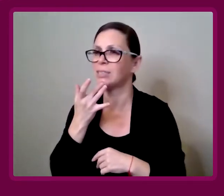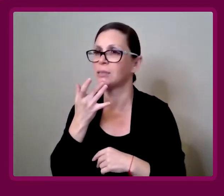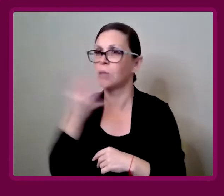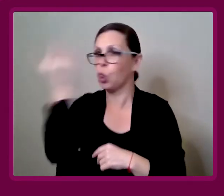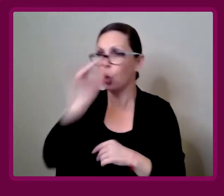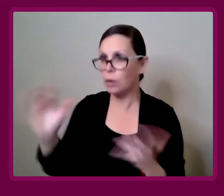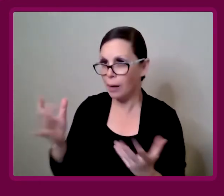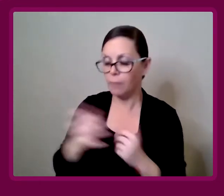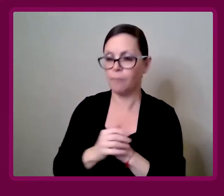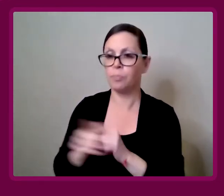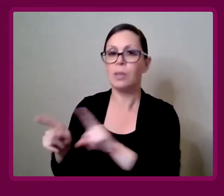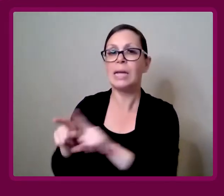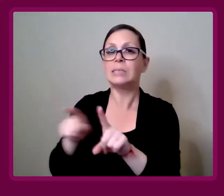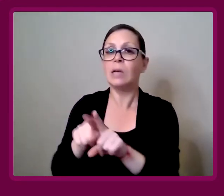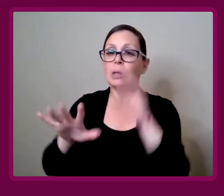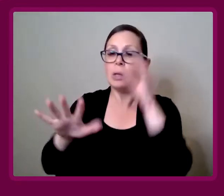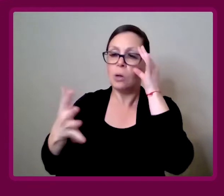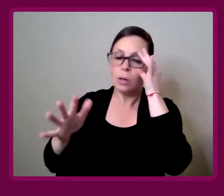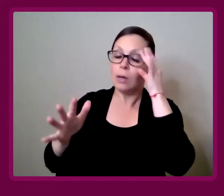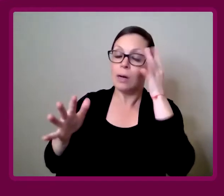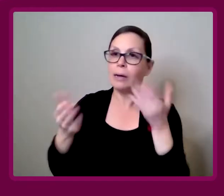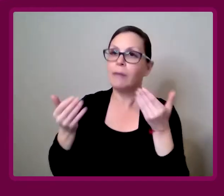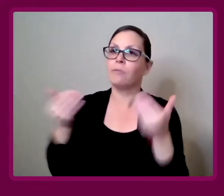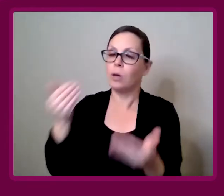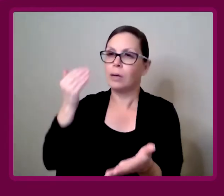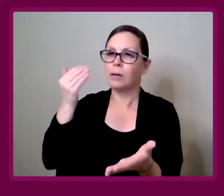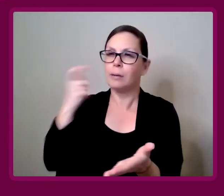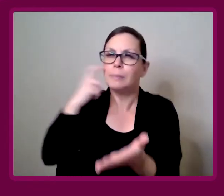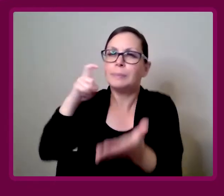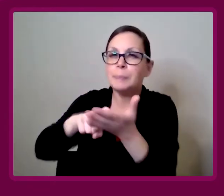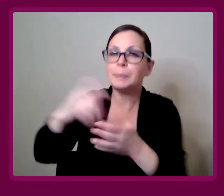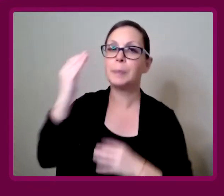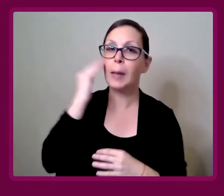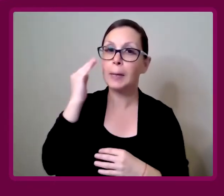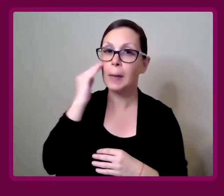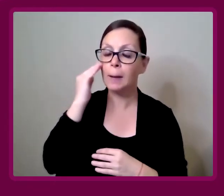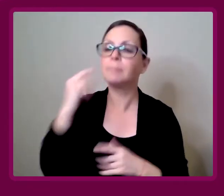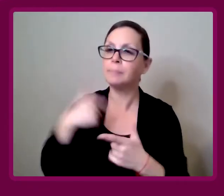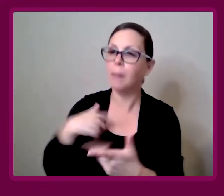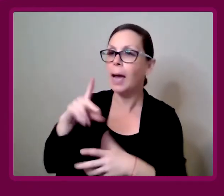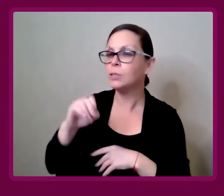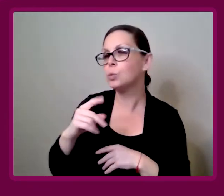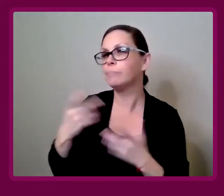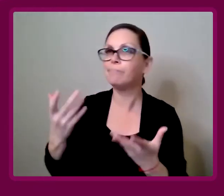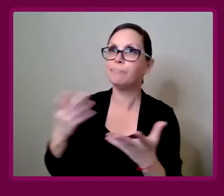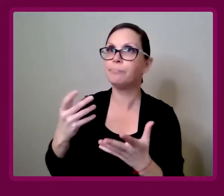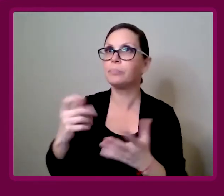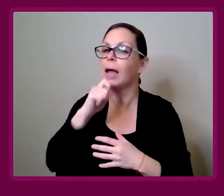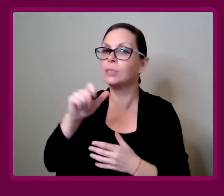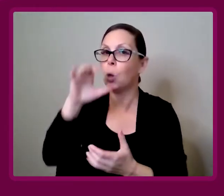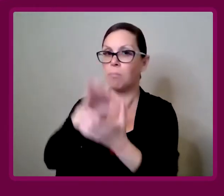Amy Francis-Smith: It's also acknowledging that, I do say to